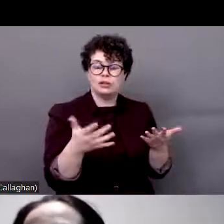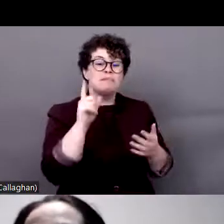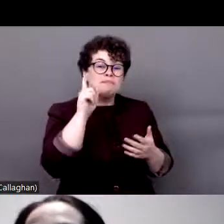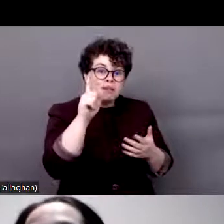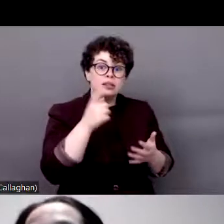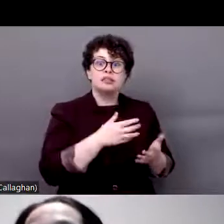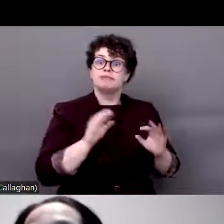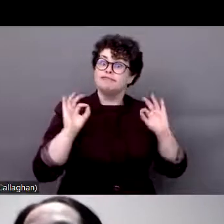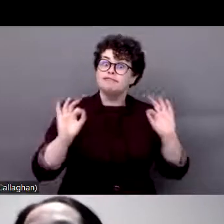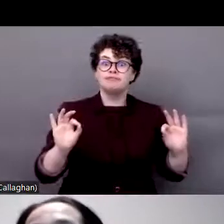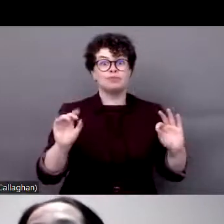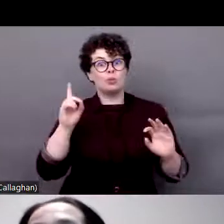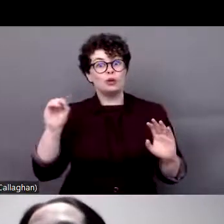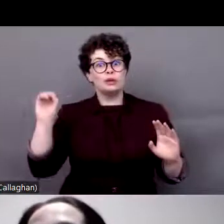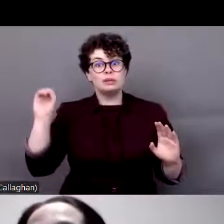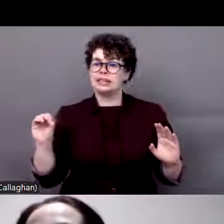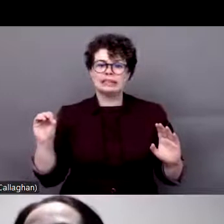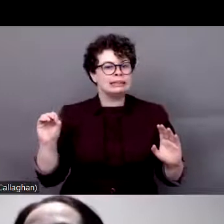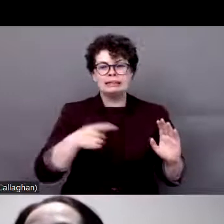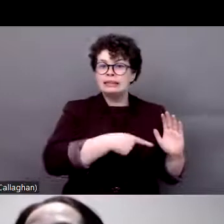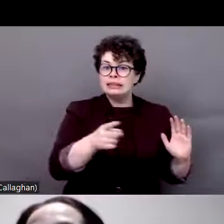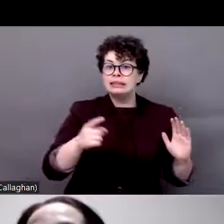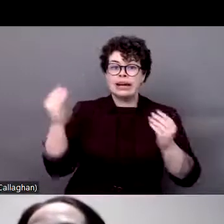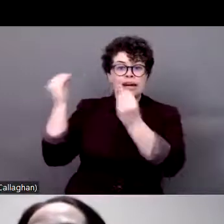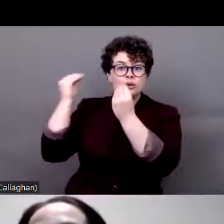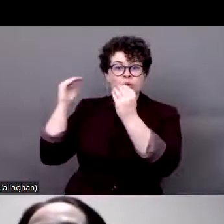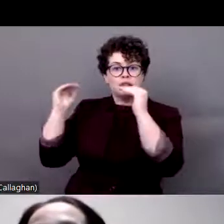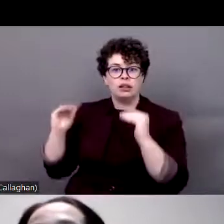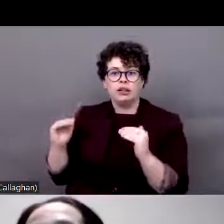services, restricted access of education,